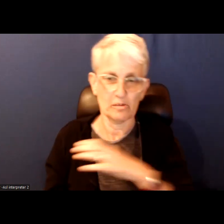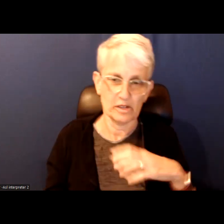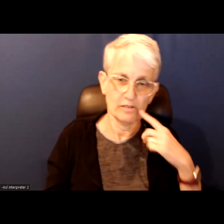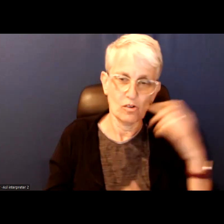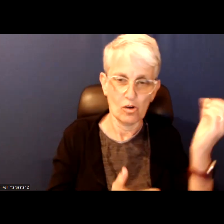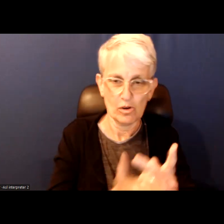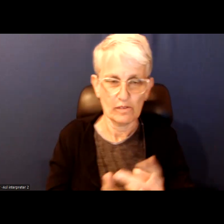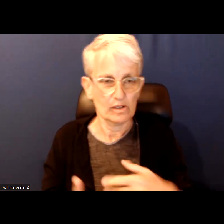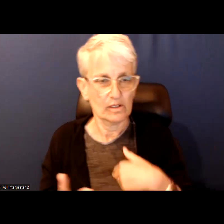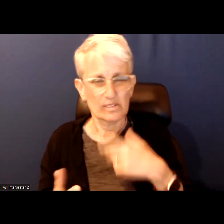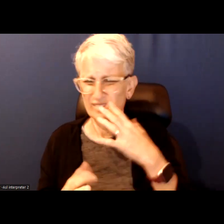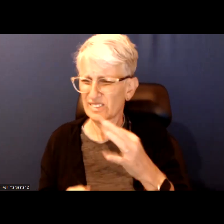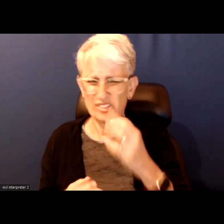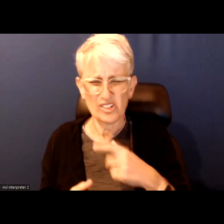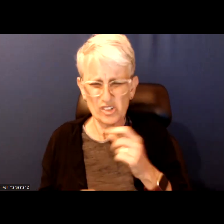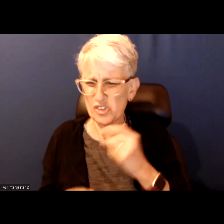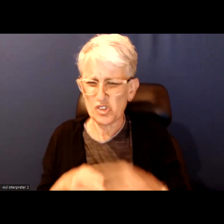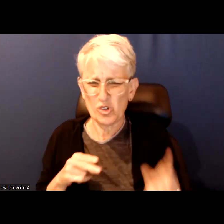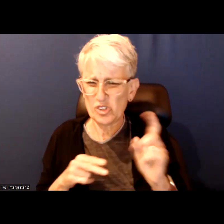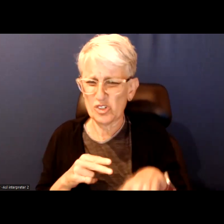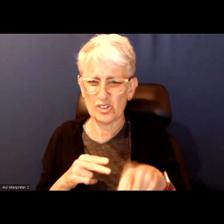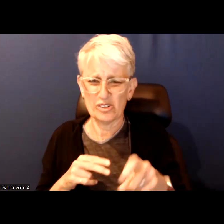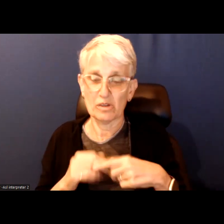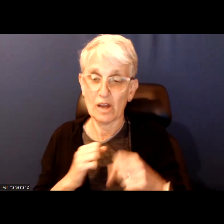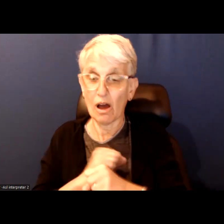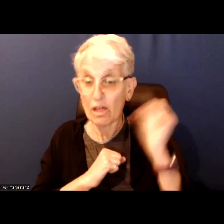And decisions that should not be taking along end up taking years and years and years.